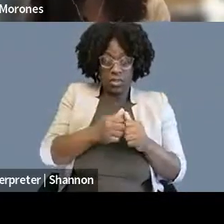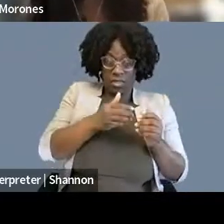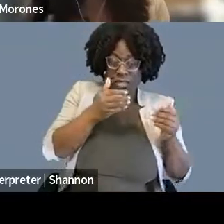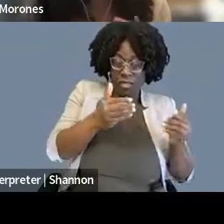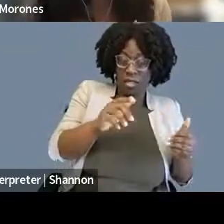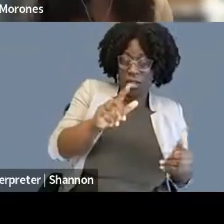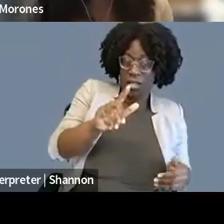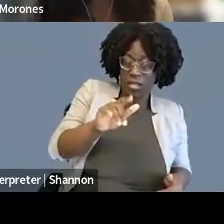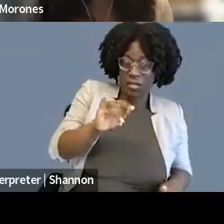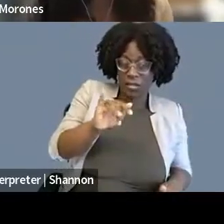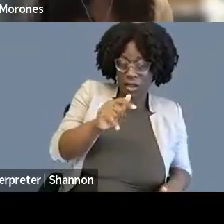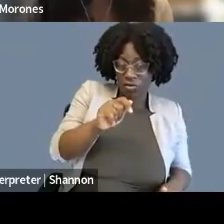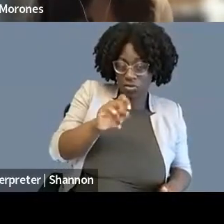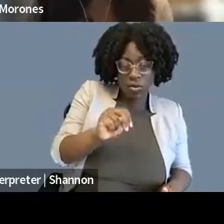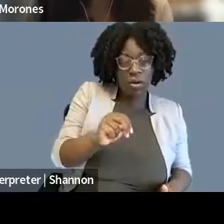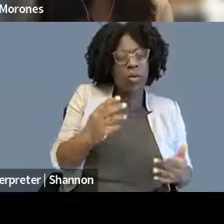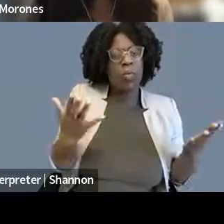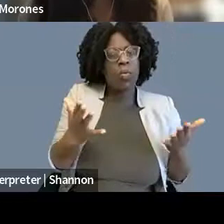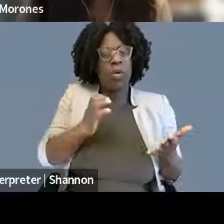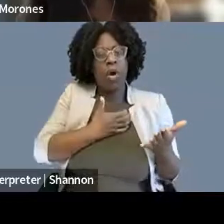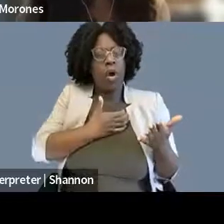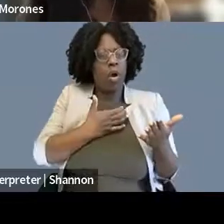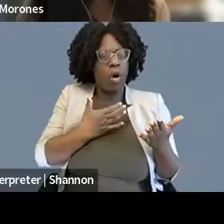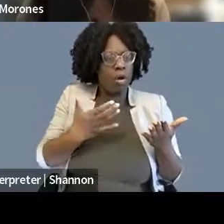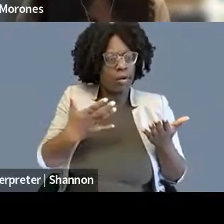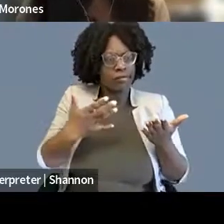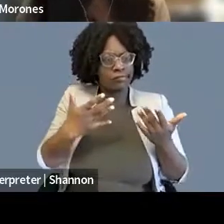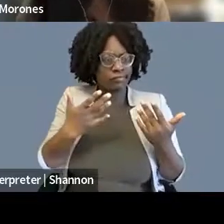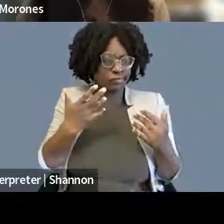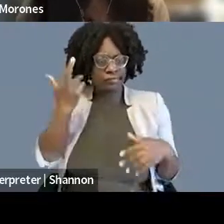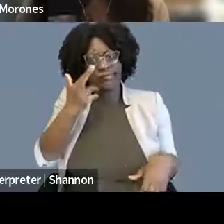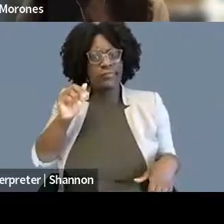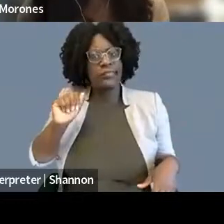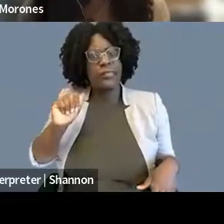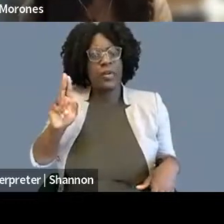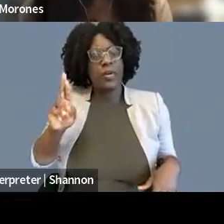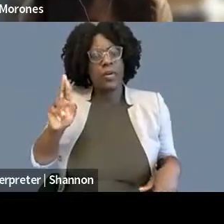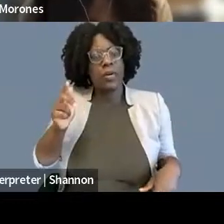what arguments we're wanting to be making in those spaces. So a lot of variety.